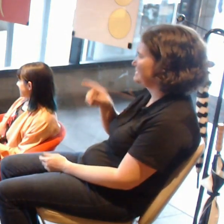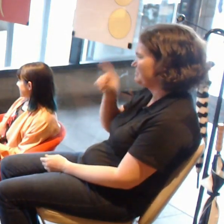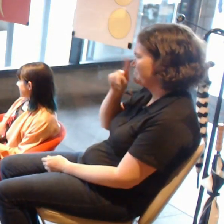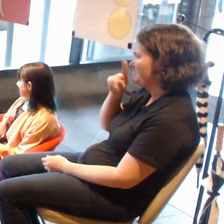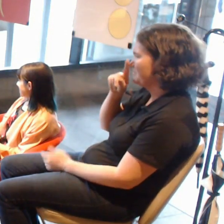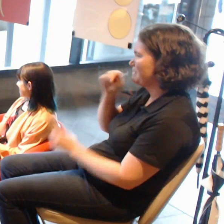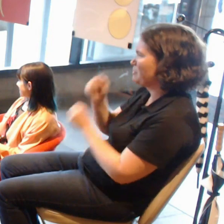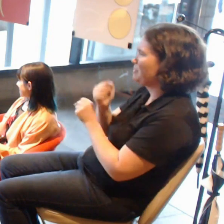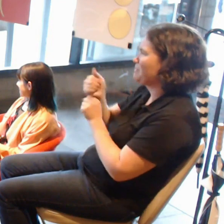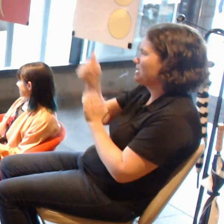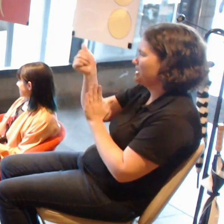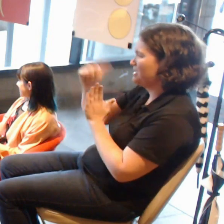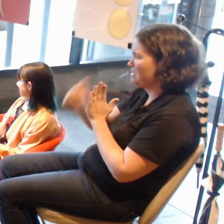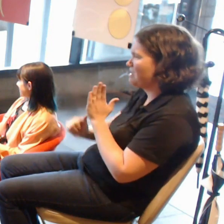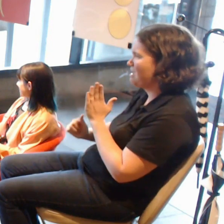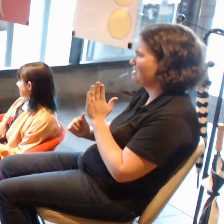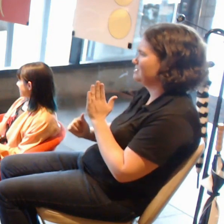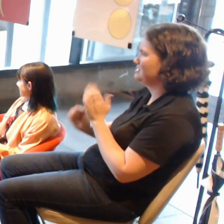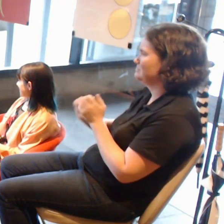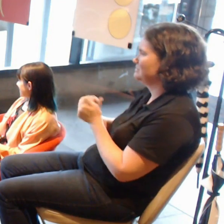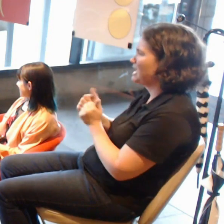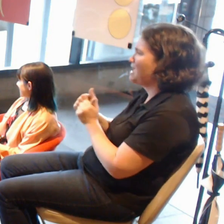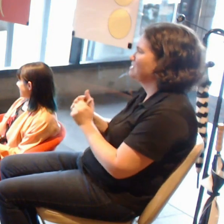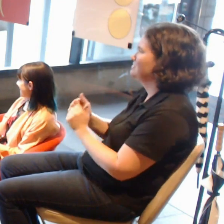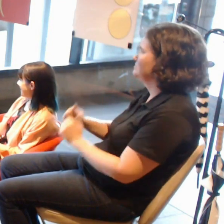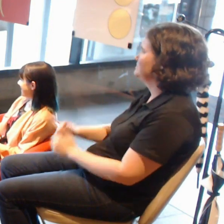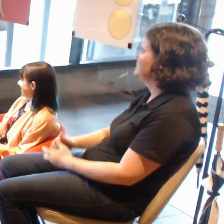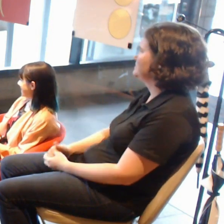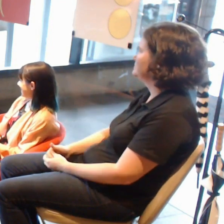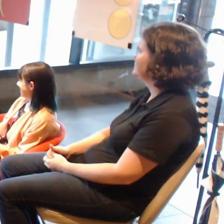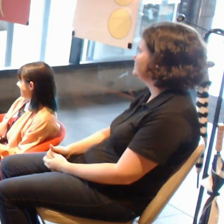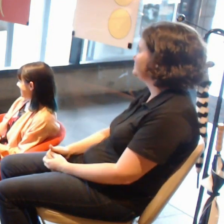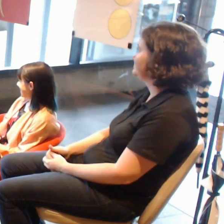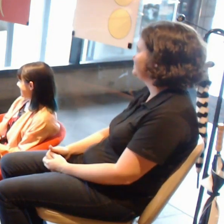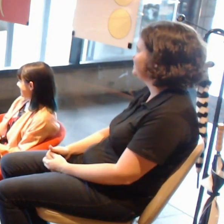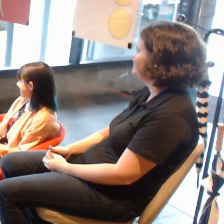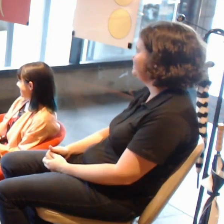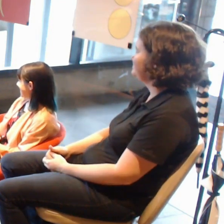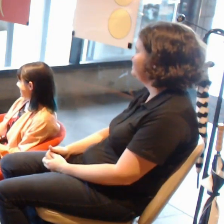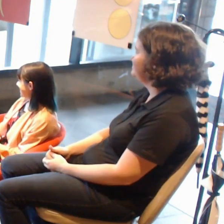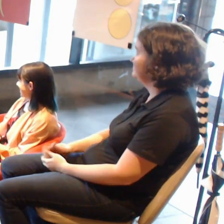Yeah, OK.